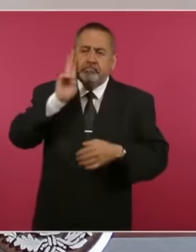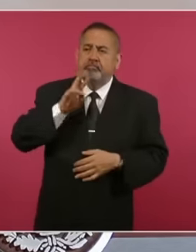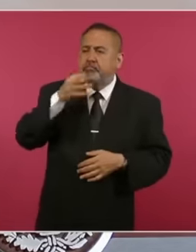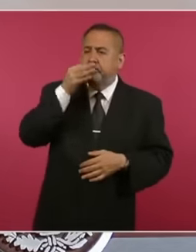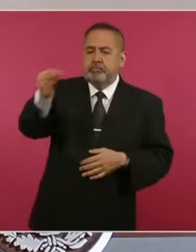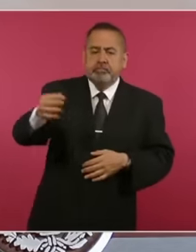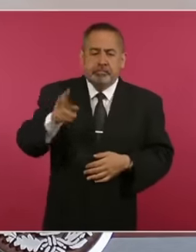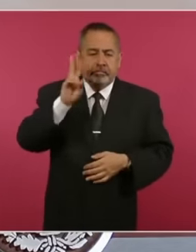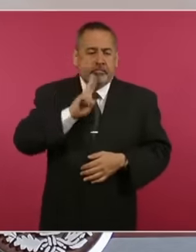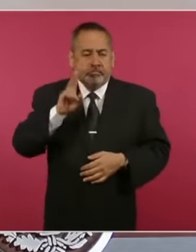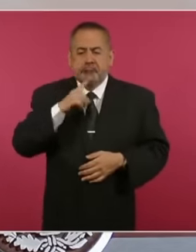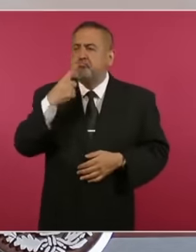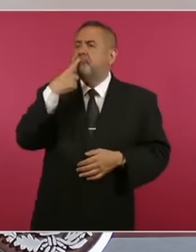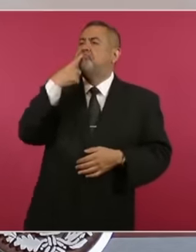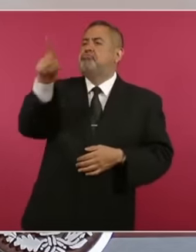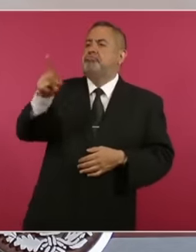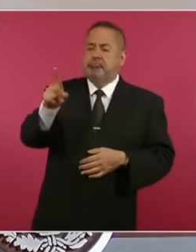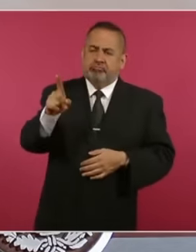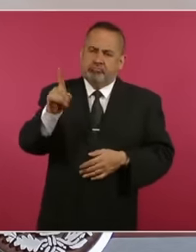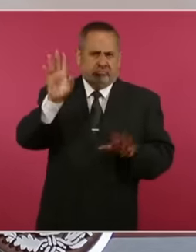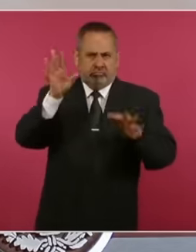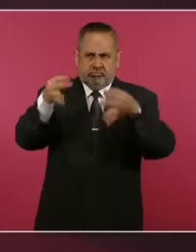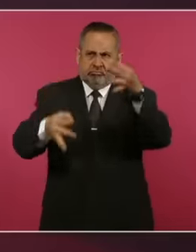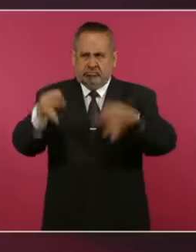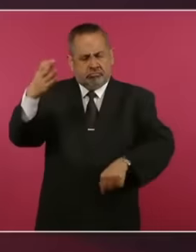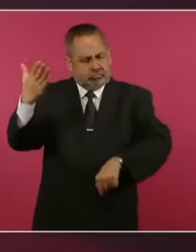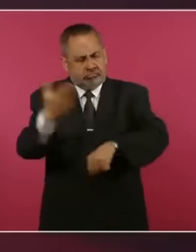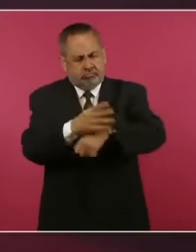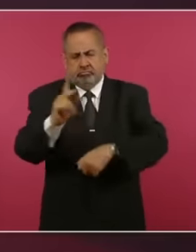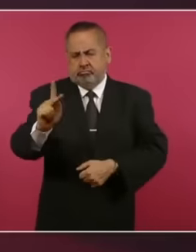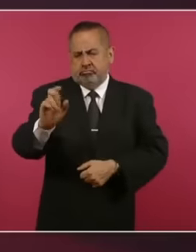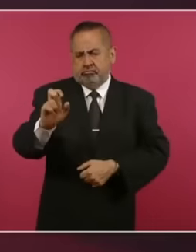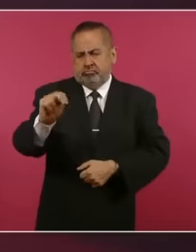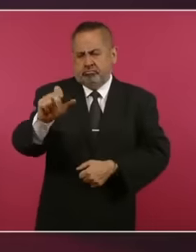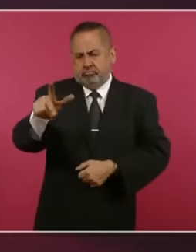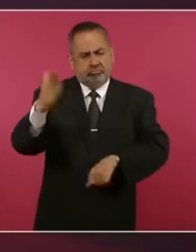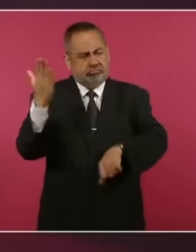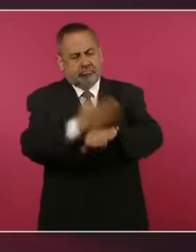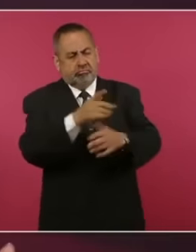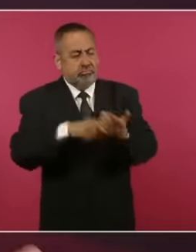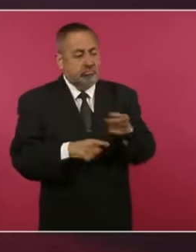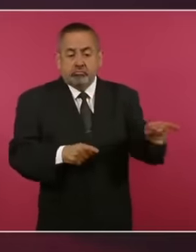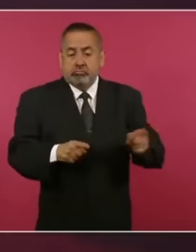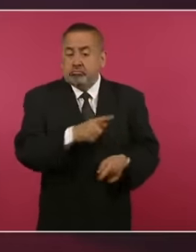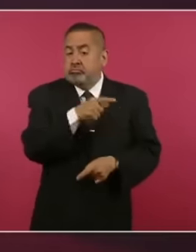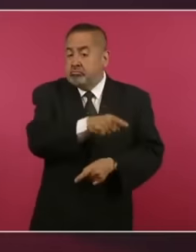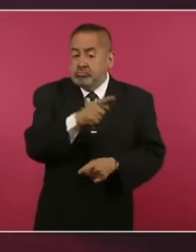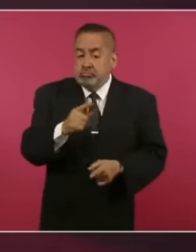of even a criminal accusation in the sense that the violation was of such magnitude, on the one